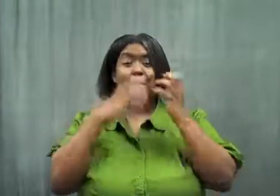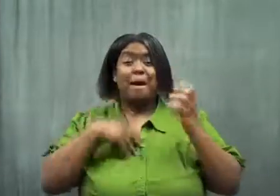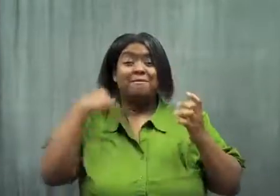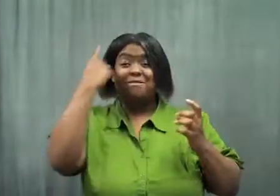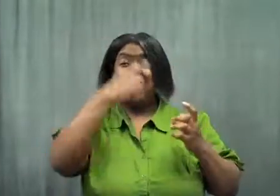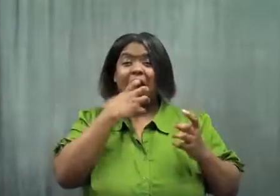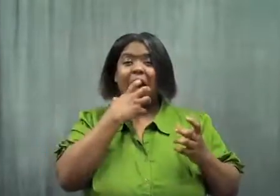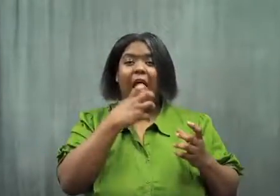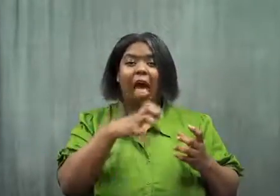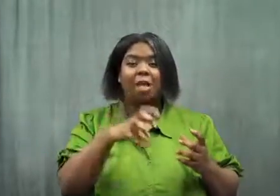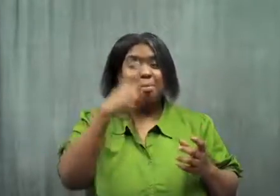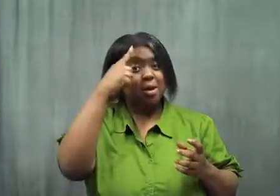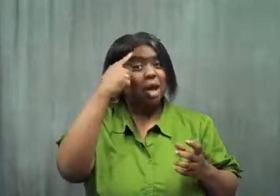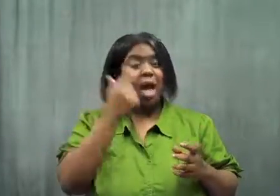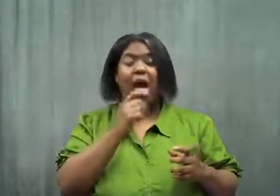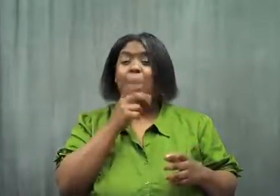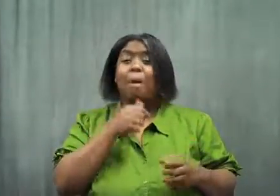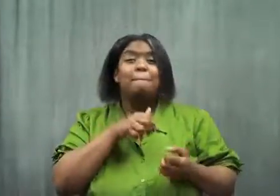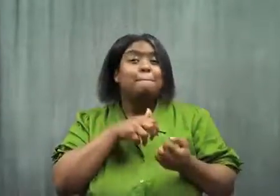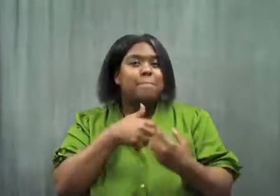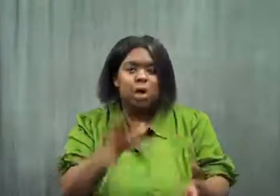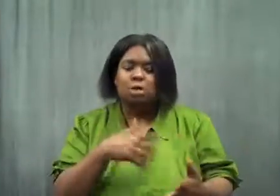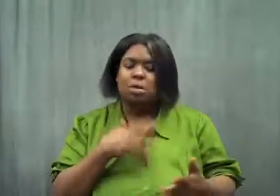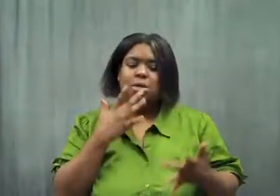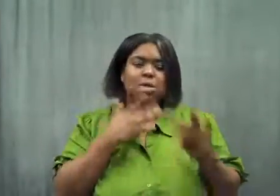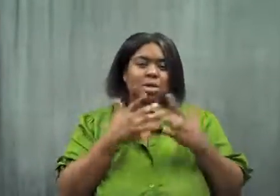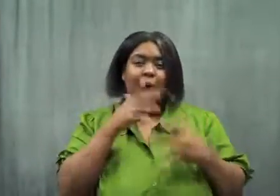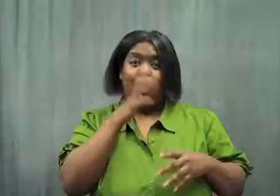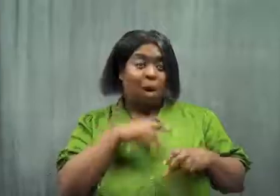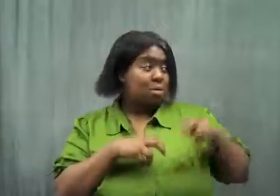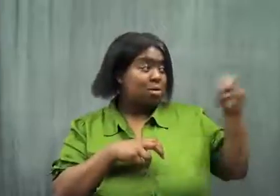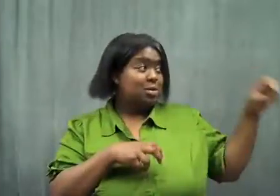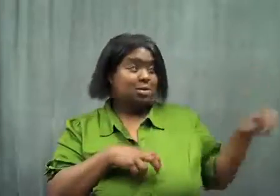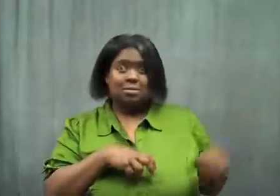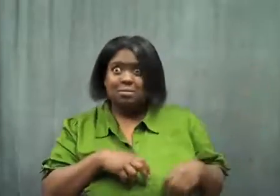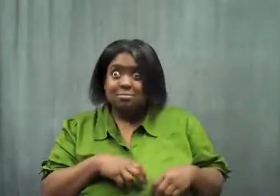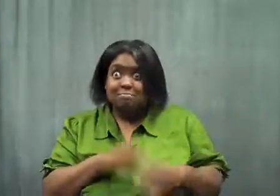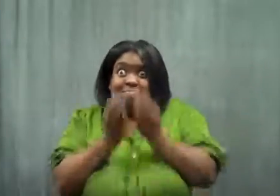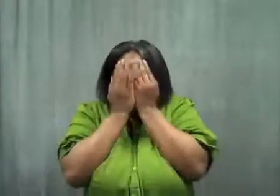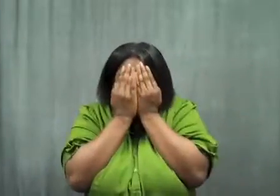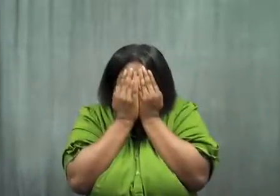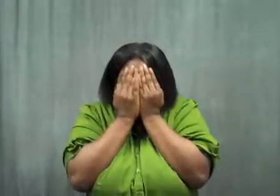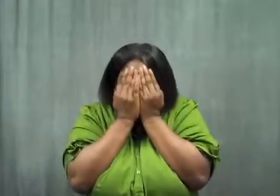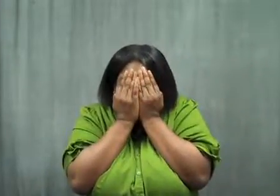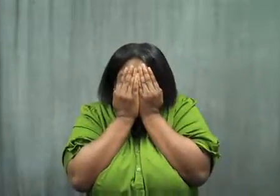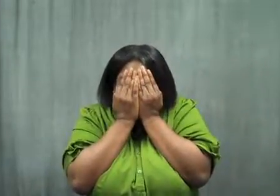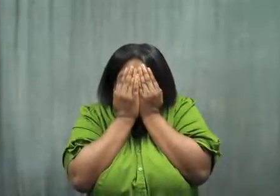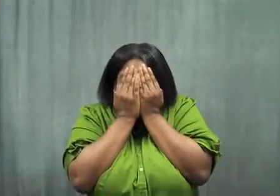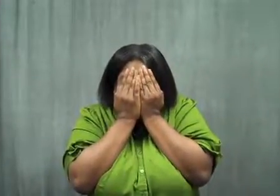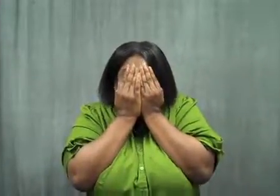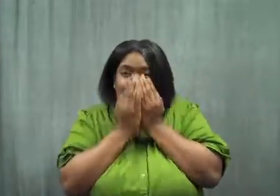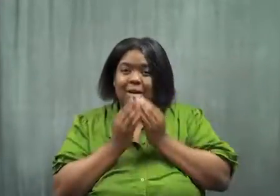My face was hot, I was trying not to burst out laughing. The woman at the next table covered her eyes and laughed.f